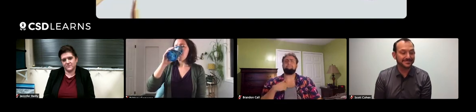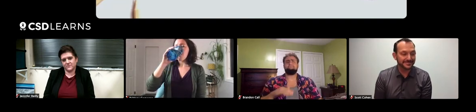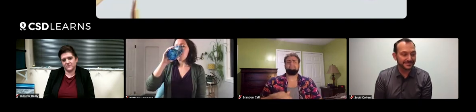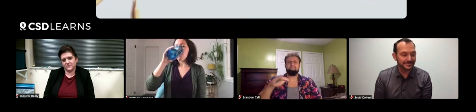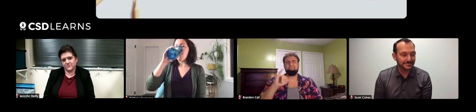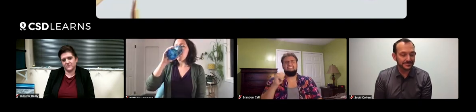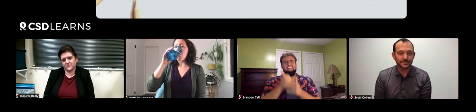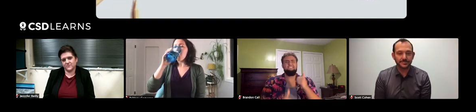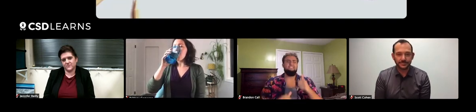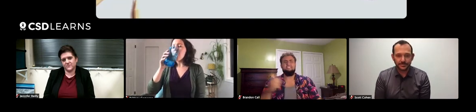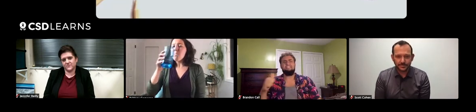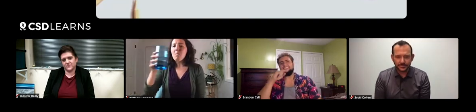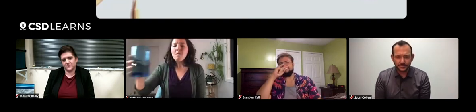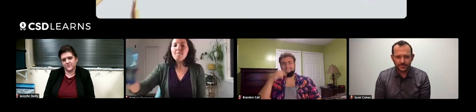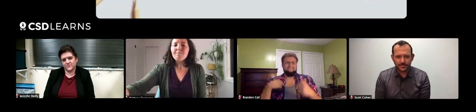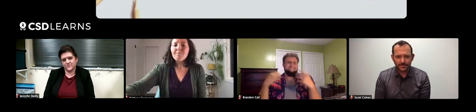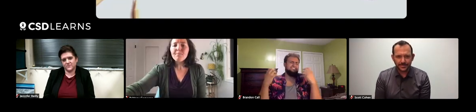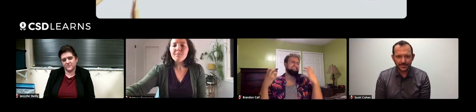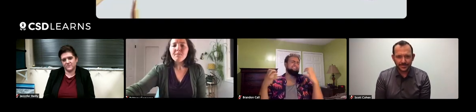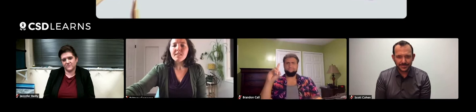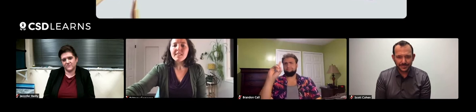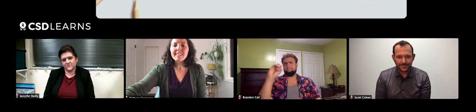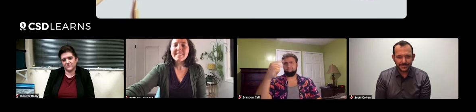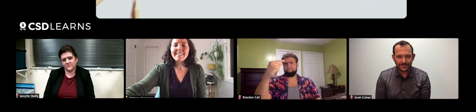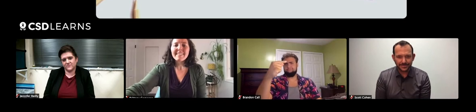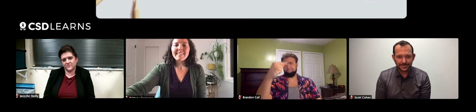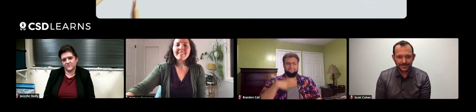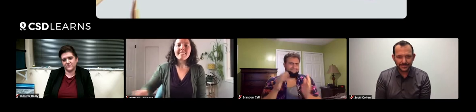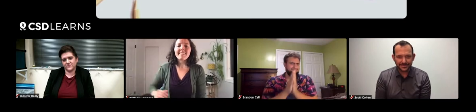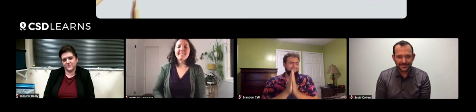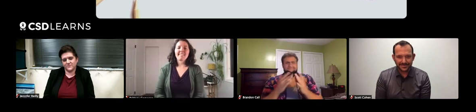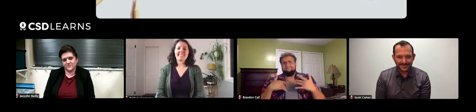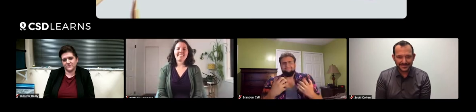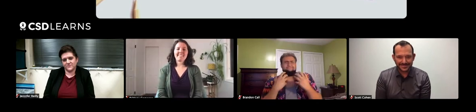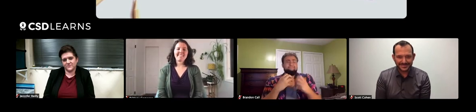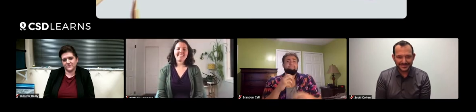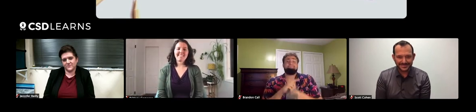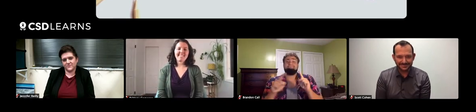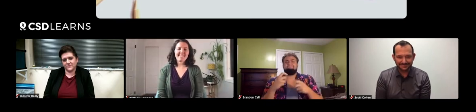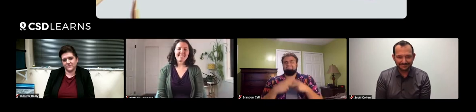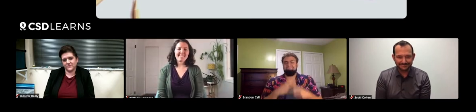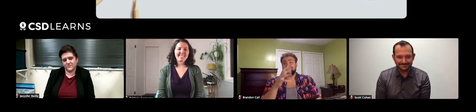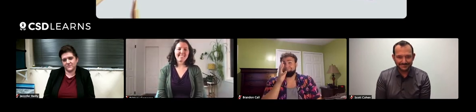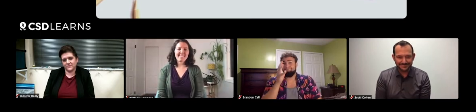When I was young, I really wanted a dog. But there was a problem with my mom.